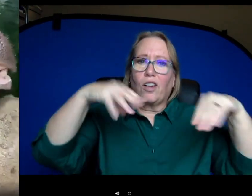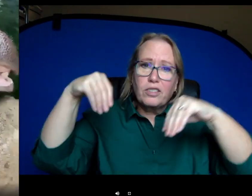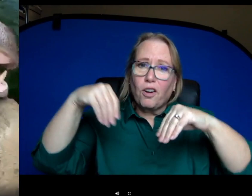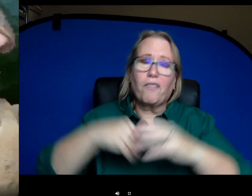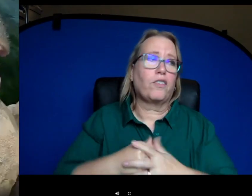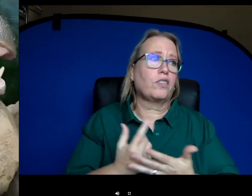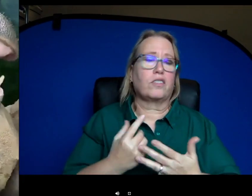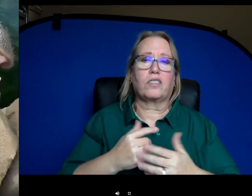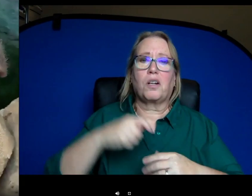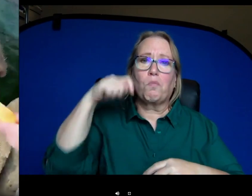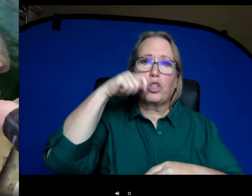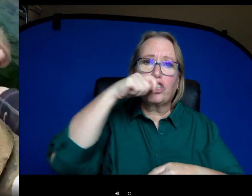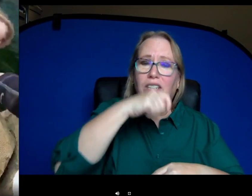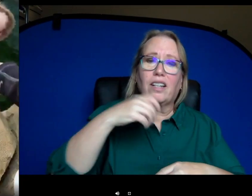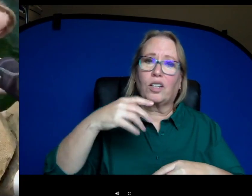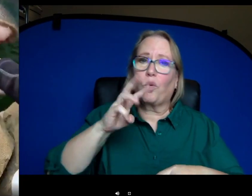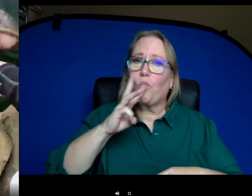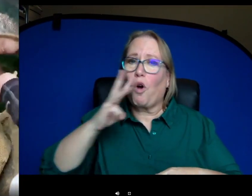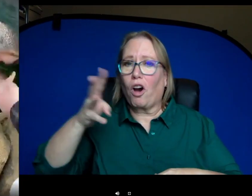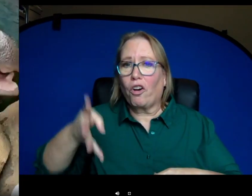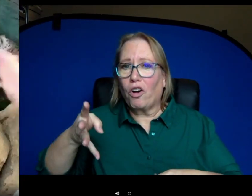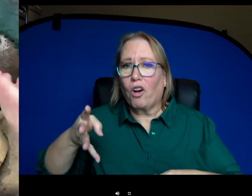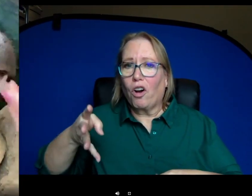turning the water off while you brush your teeth to make a little bit of a